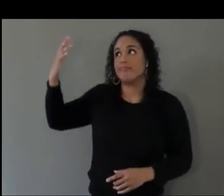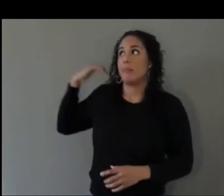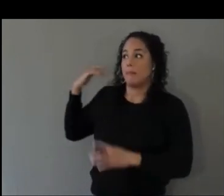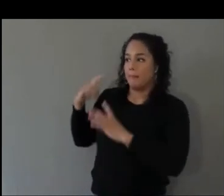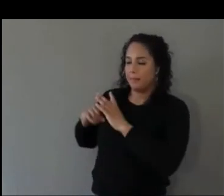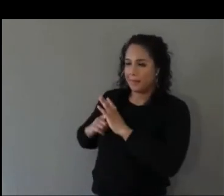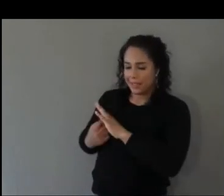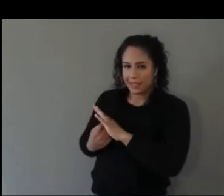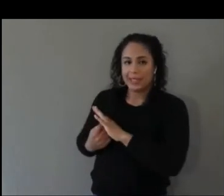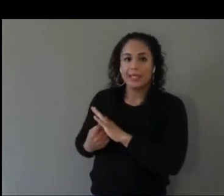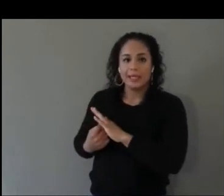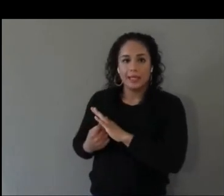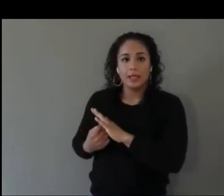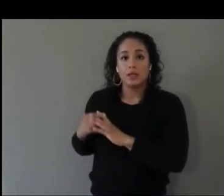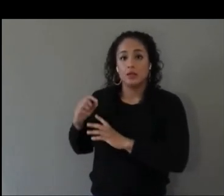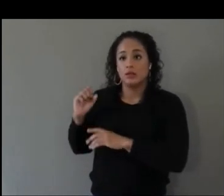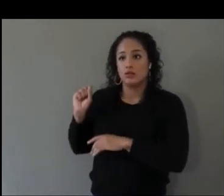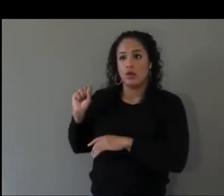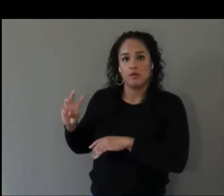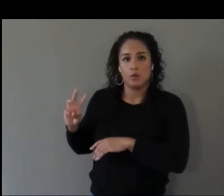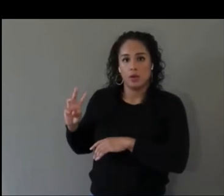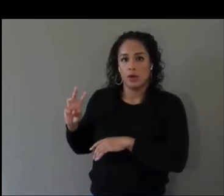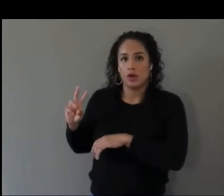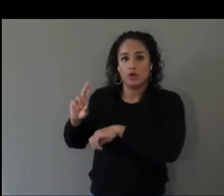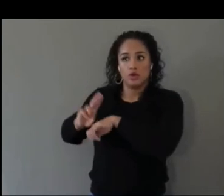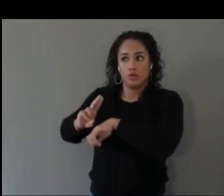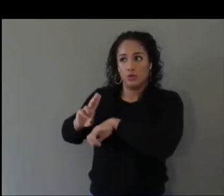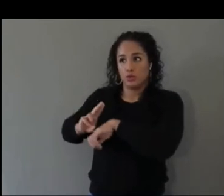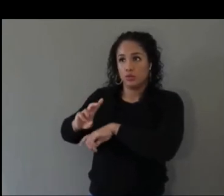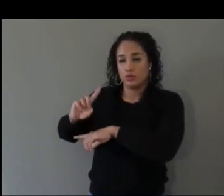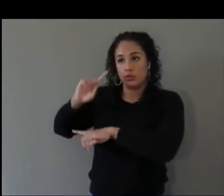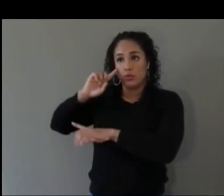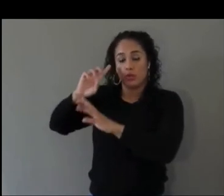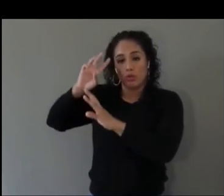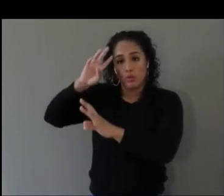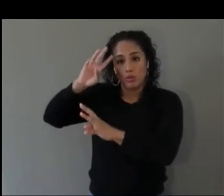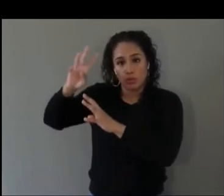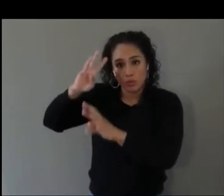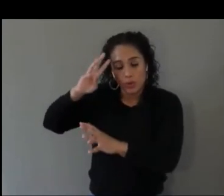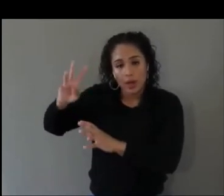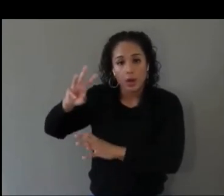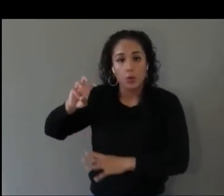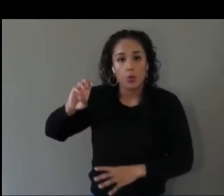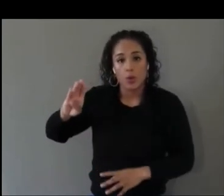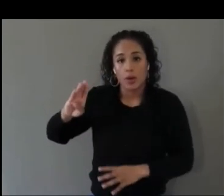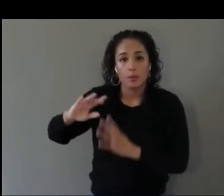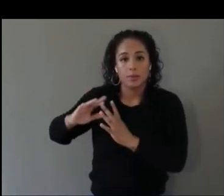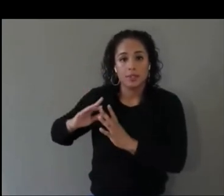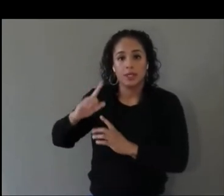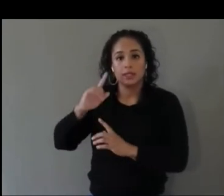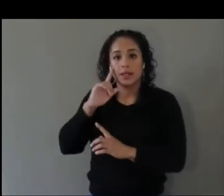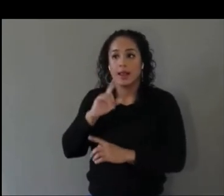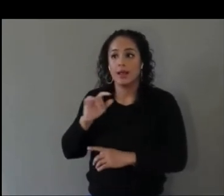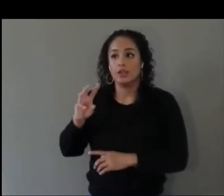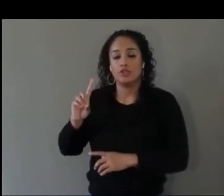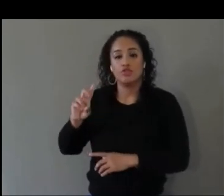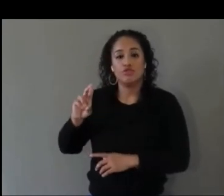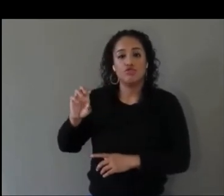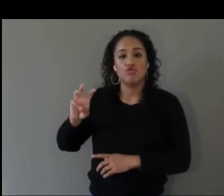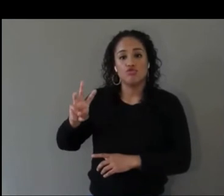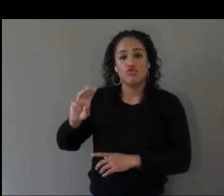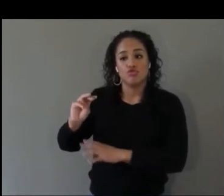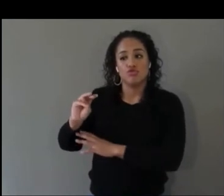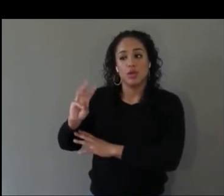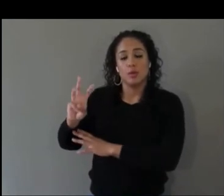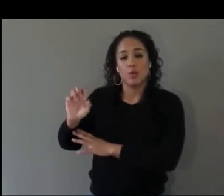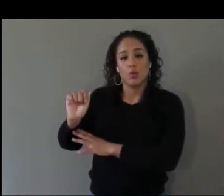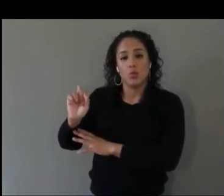The software used to create web sites, from dreamweaver up to now like the platforms like Wordpress.